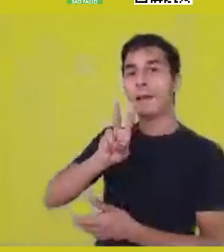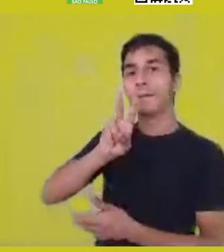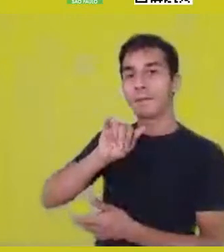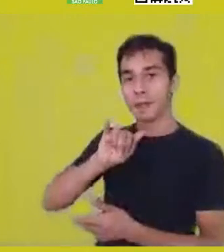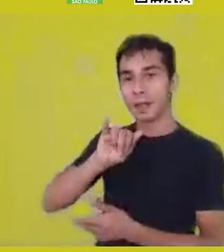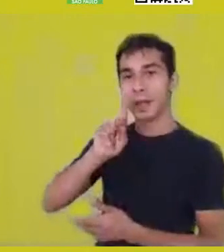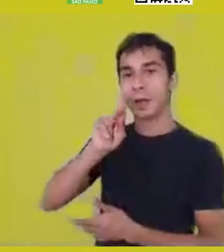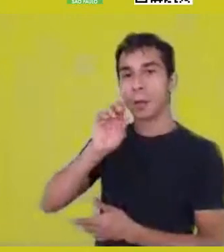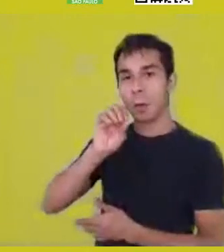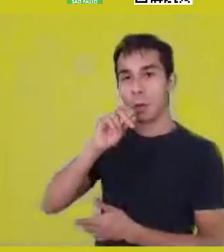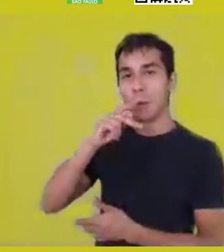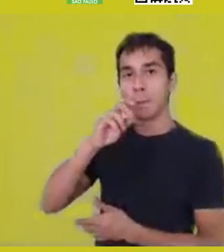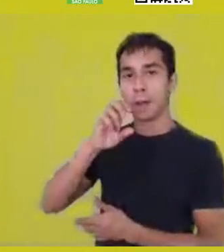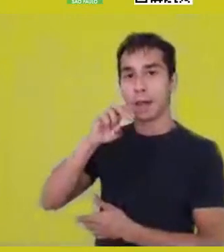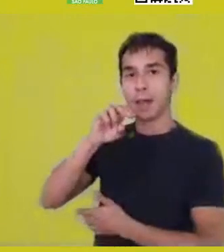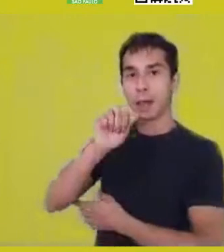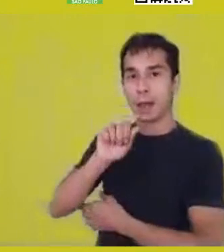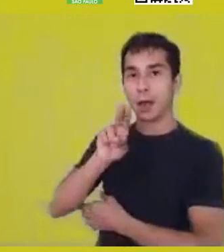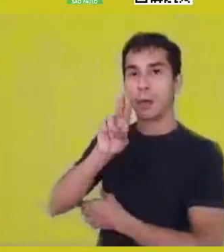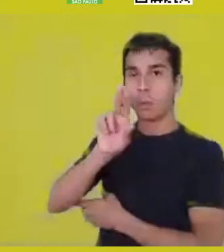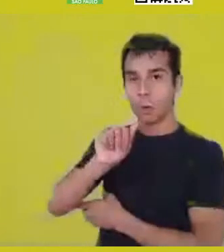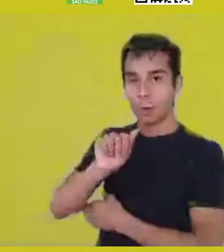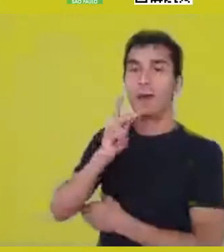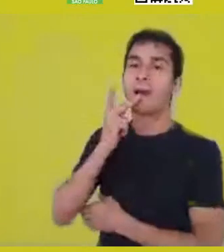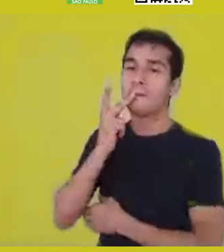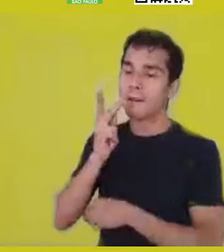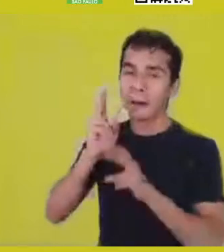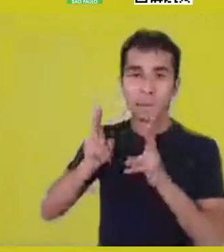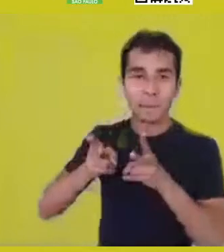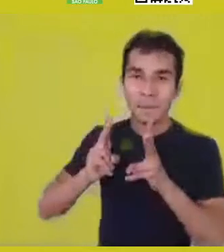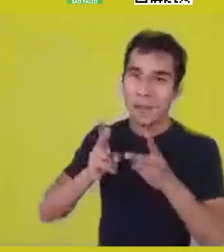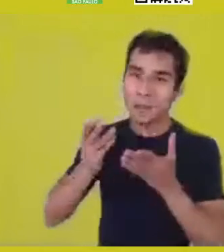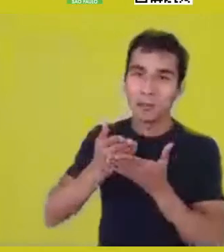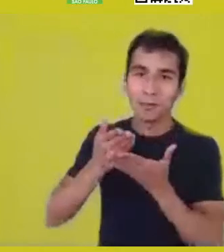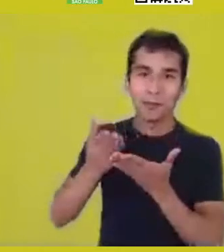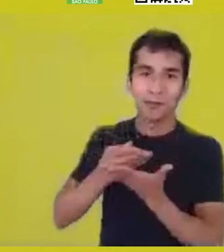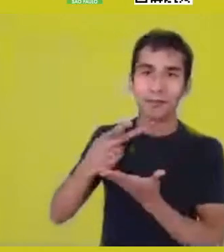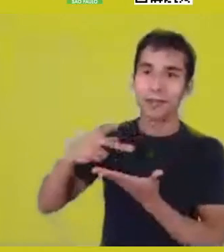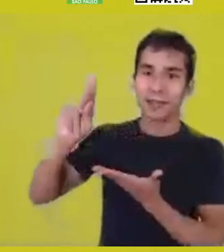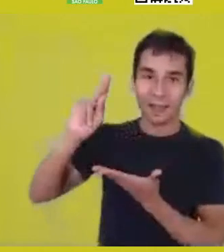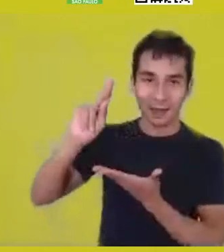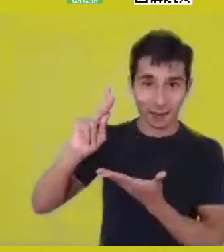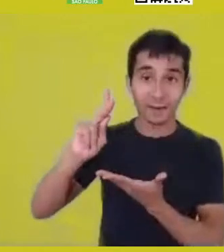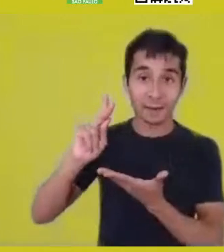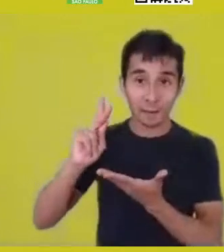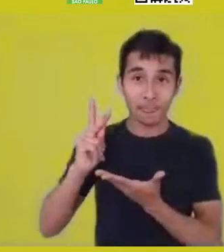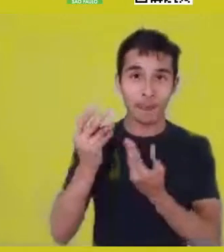but if we’re talking about ndotolo, about this Bantu sensory communication